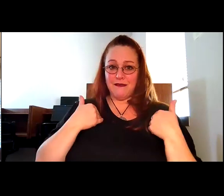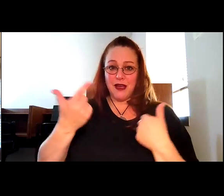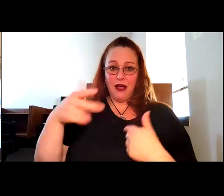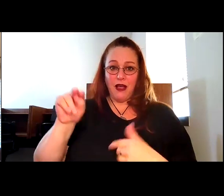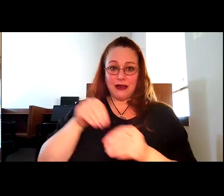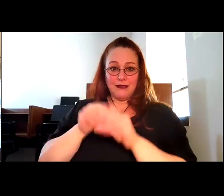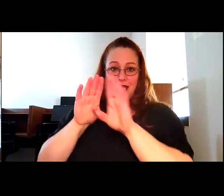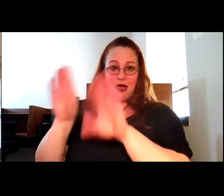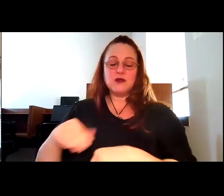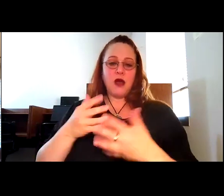Robyn Thomas: Um,